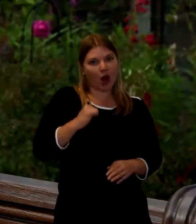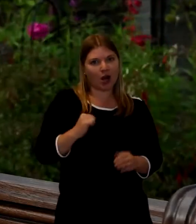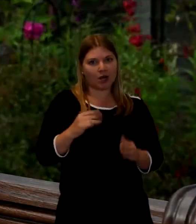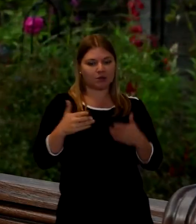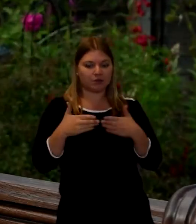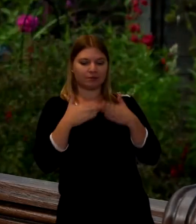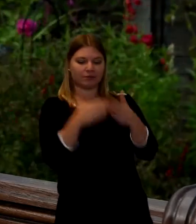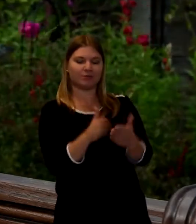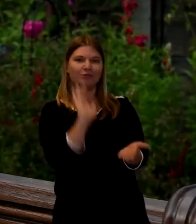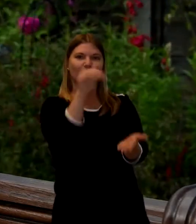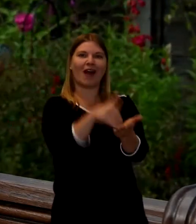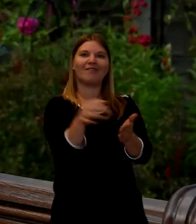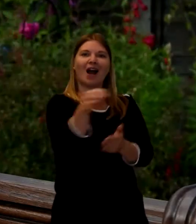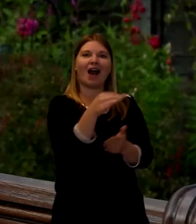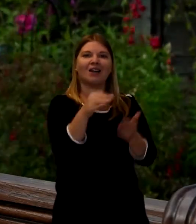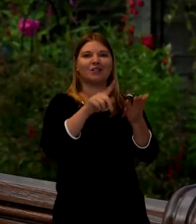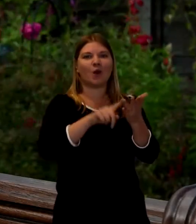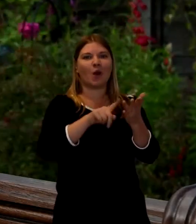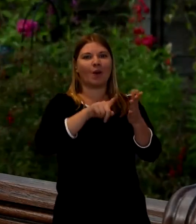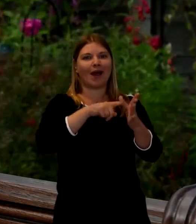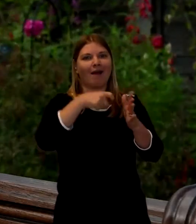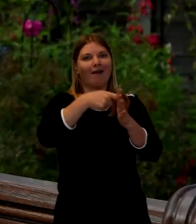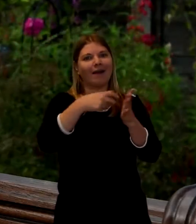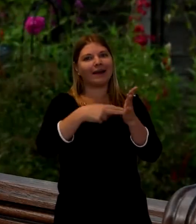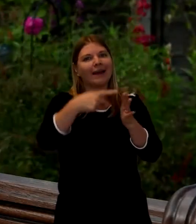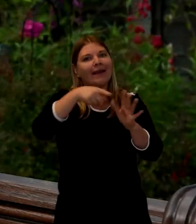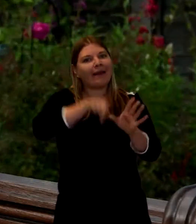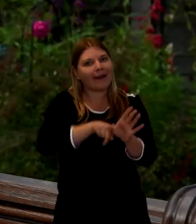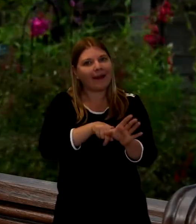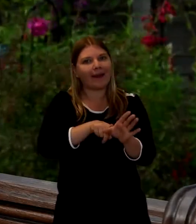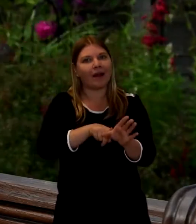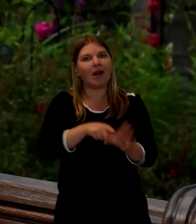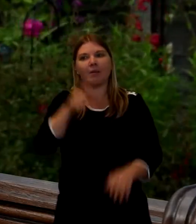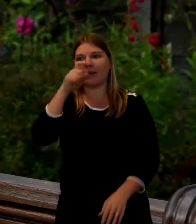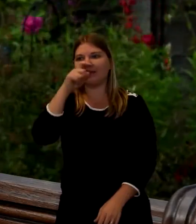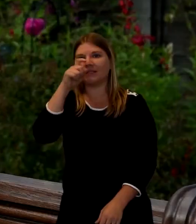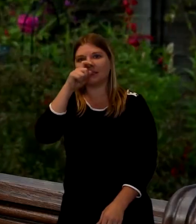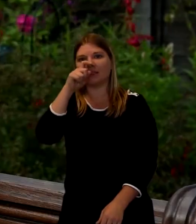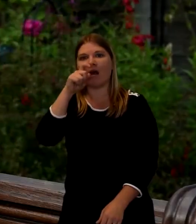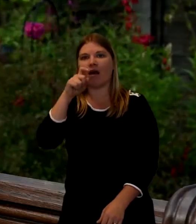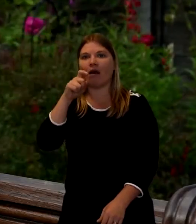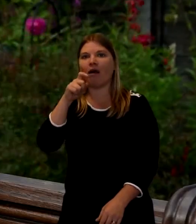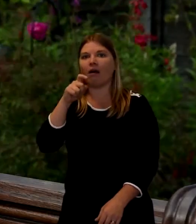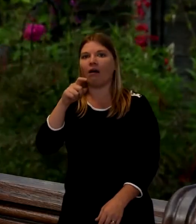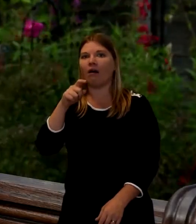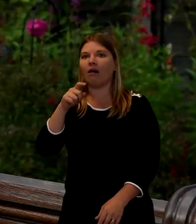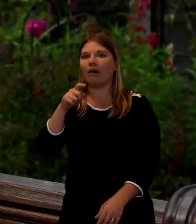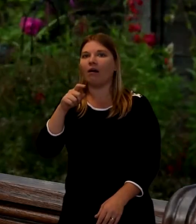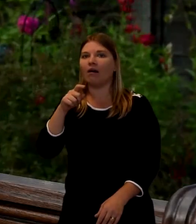and my sister being my sister went over and said to them thank you for the wreath you know